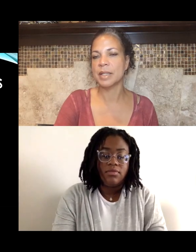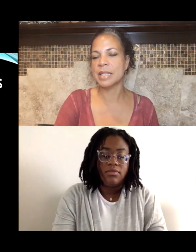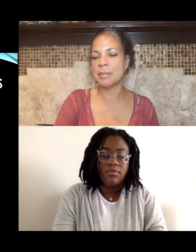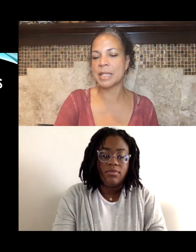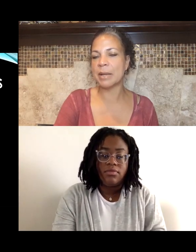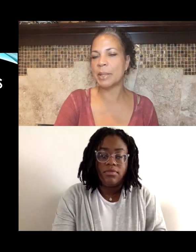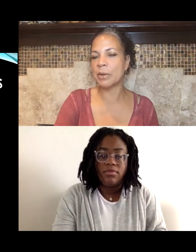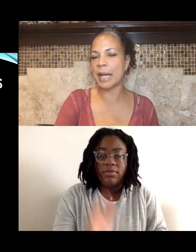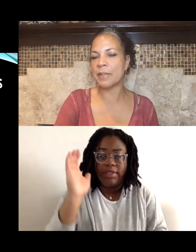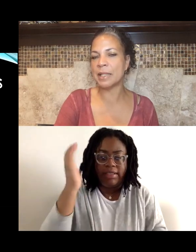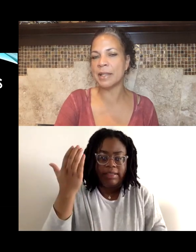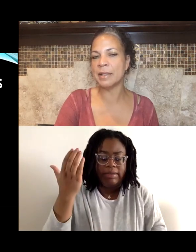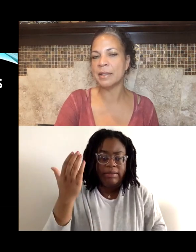Seems like we don't have anything?